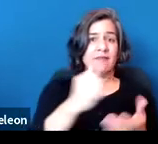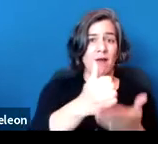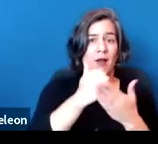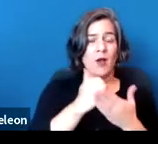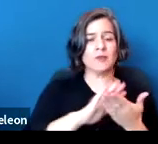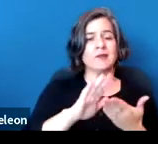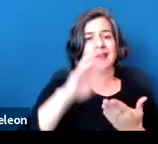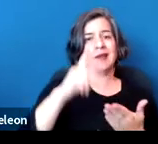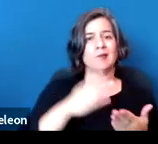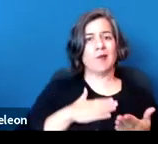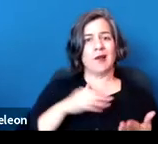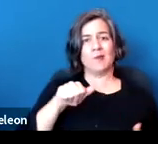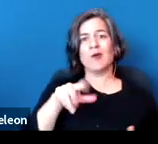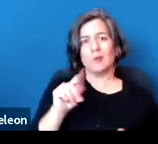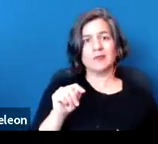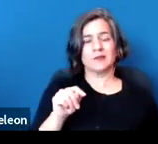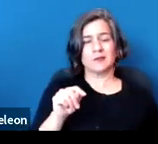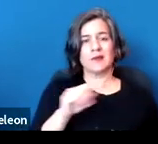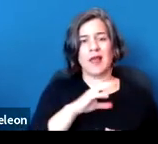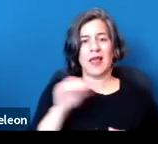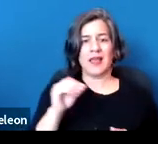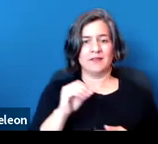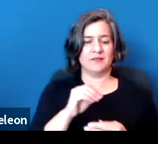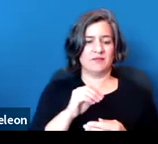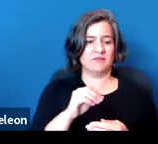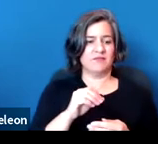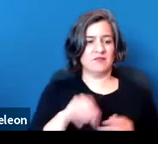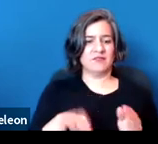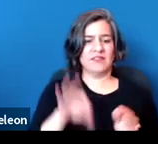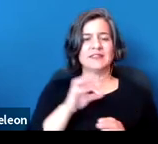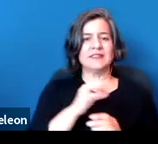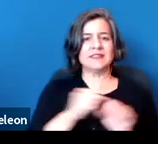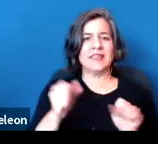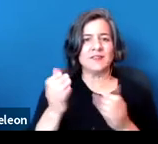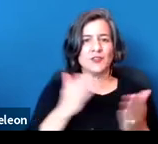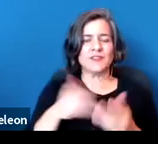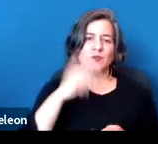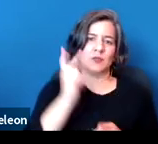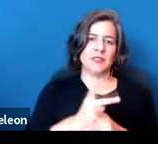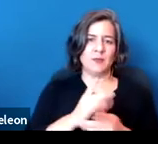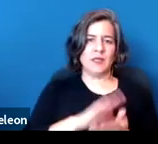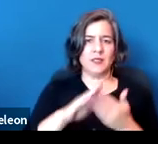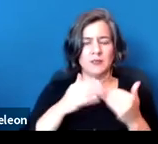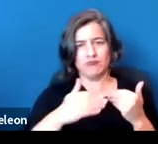and to find safe services that will assist me to keep it clean, and this will assure